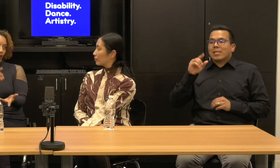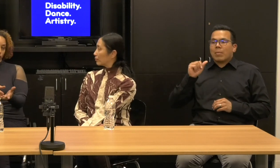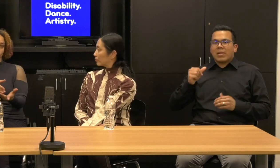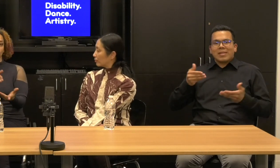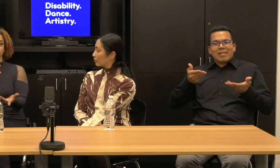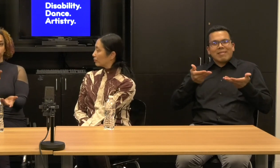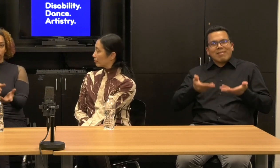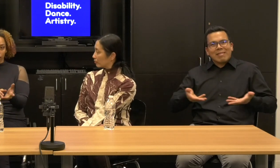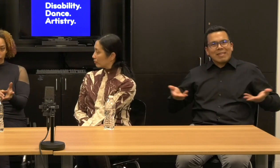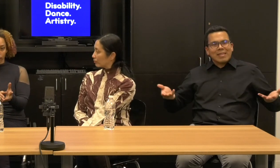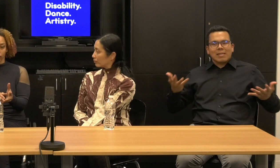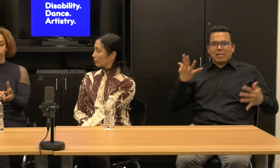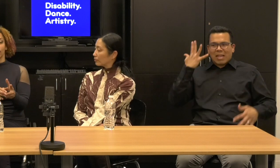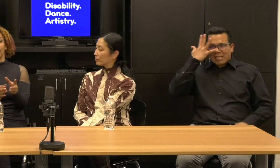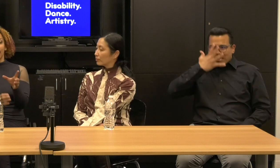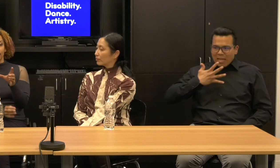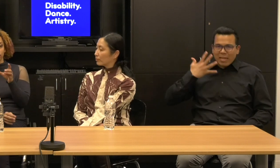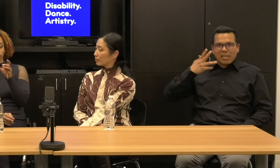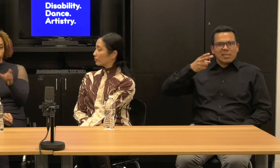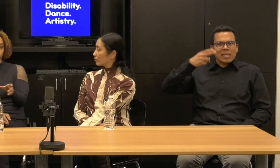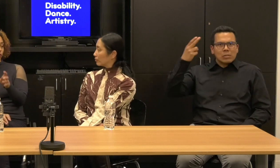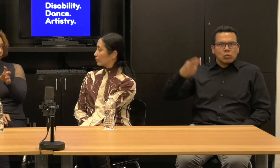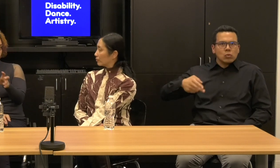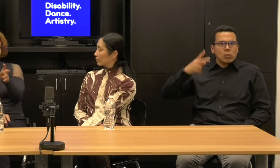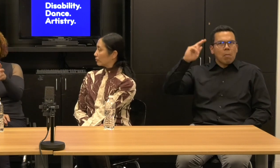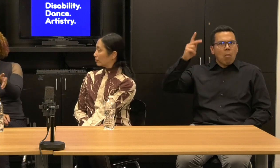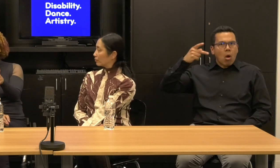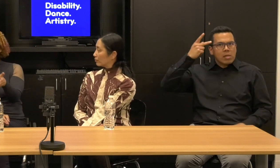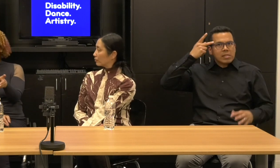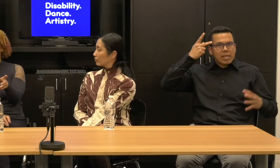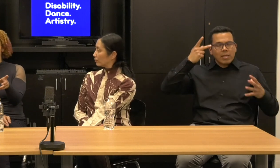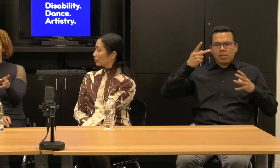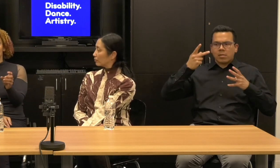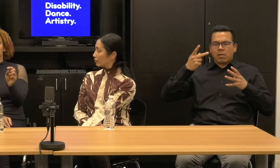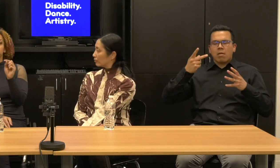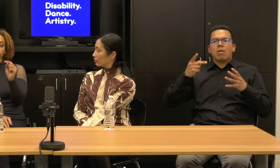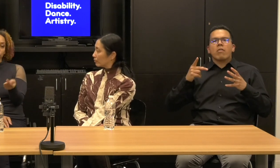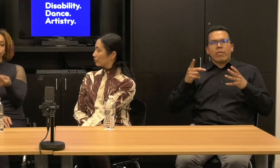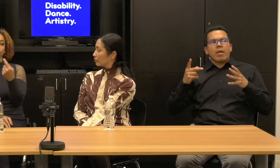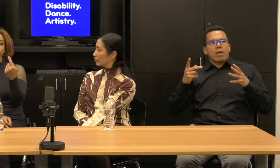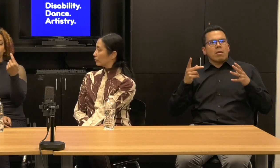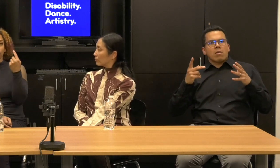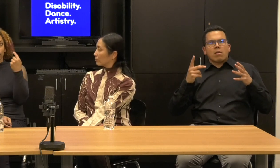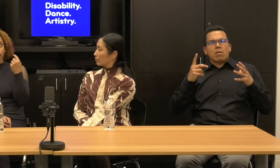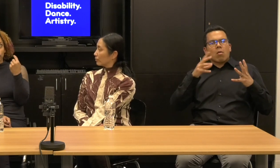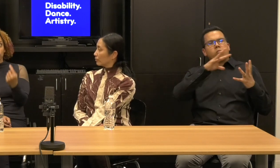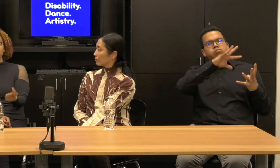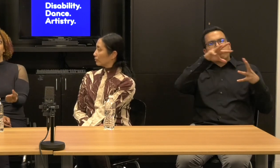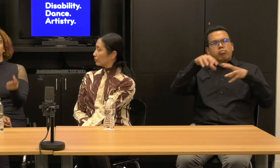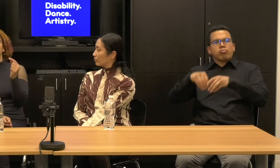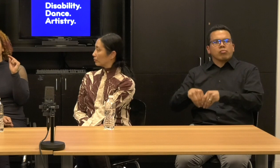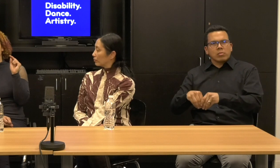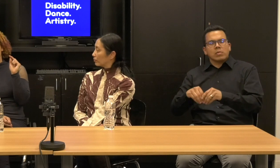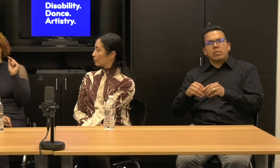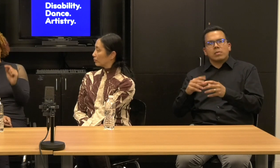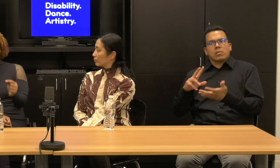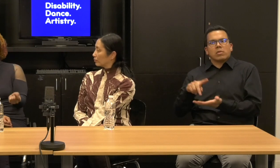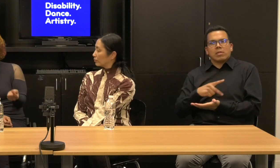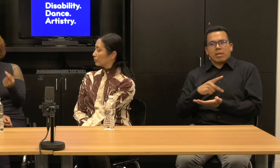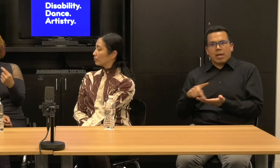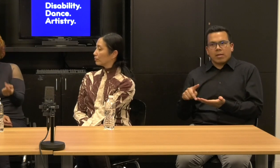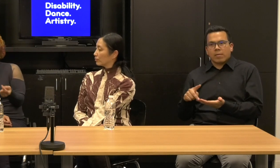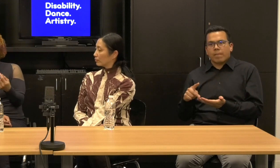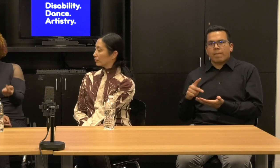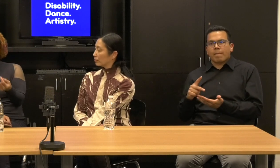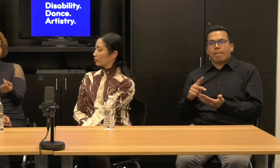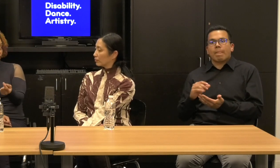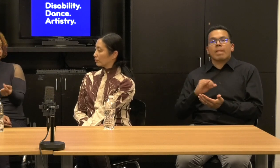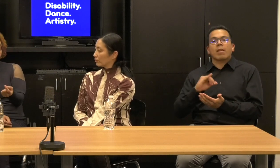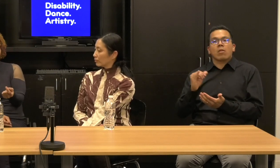history and politics as source resource areas, but also urgently interrogates intersectionality